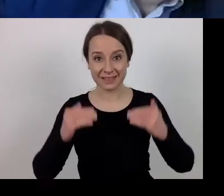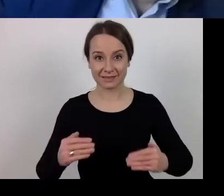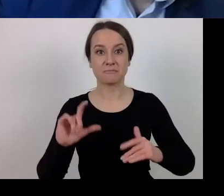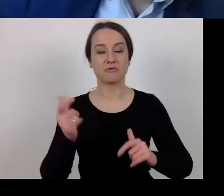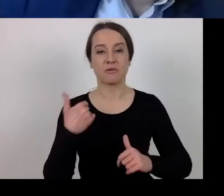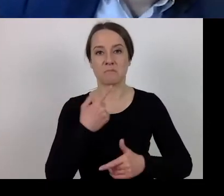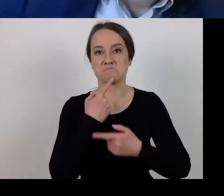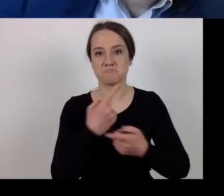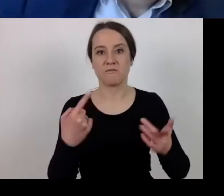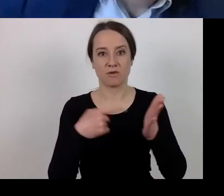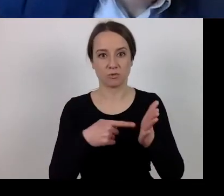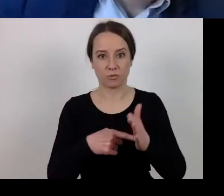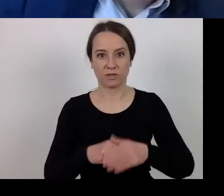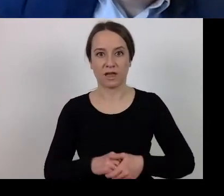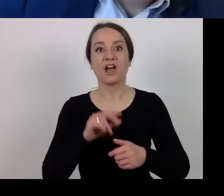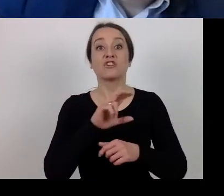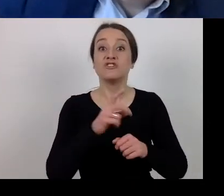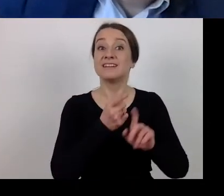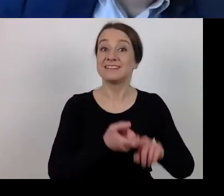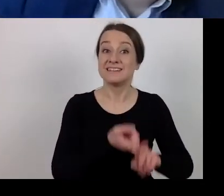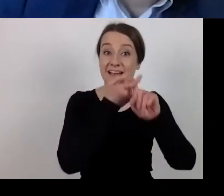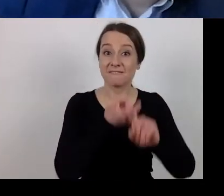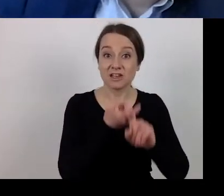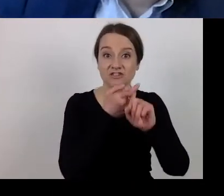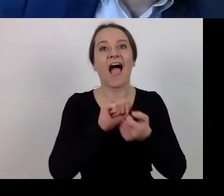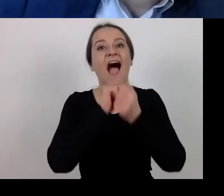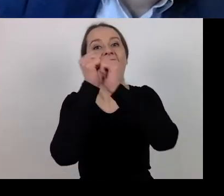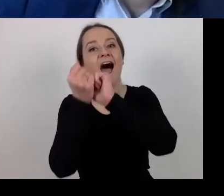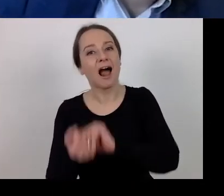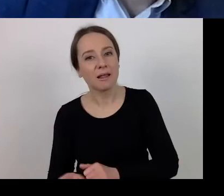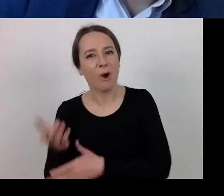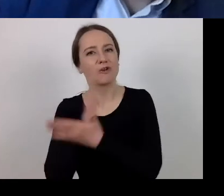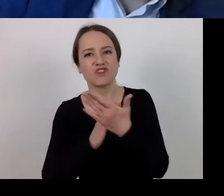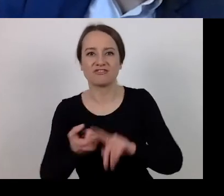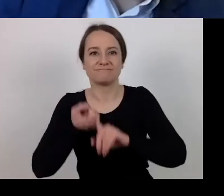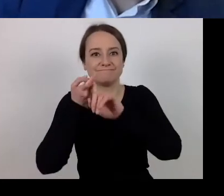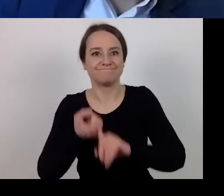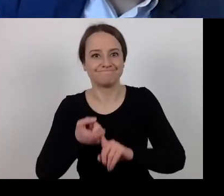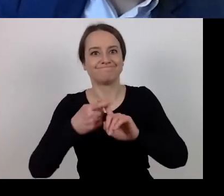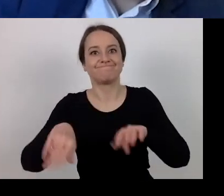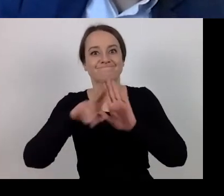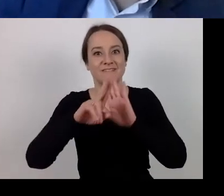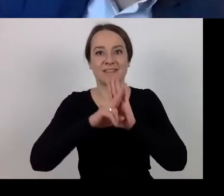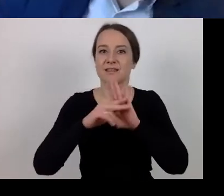whether the suspension or partial suspension of the guidelines only applies to projects